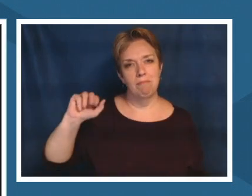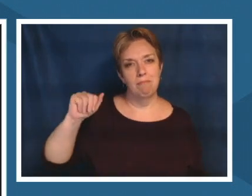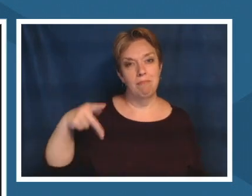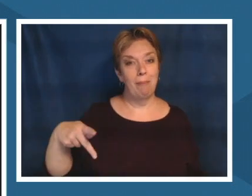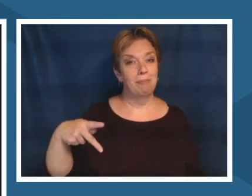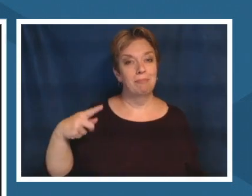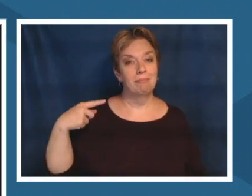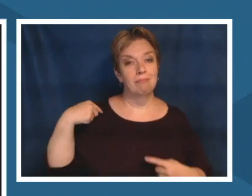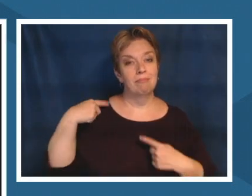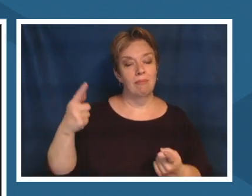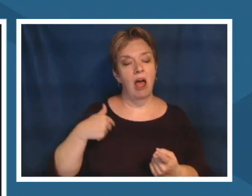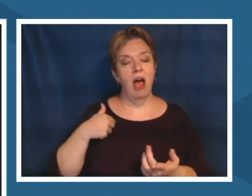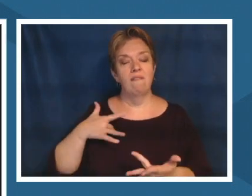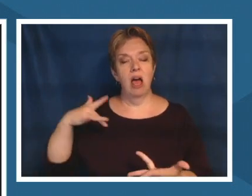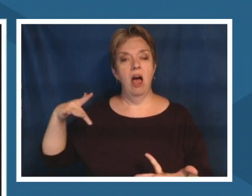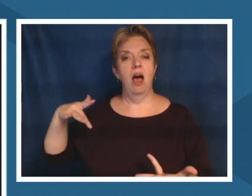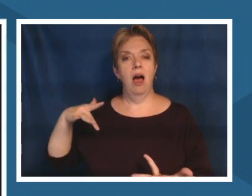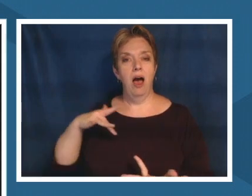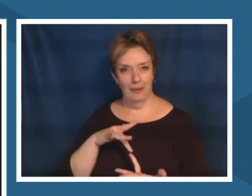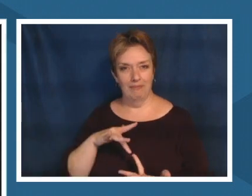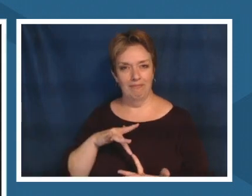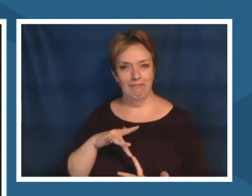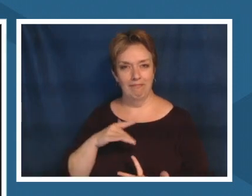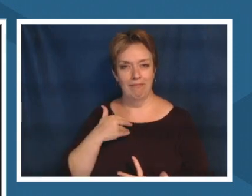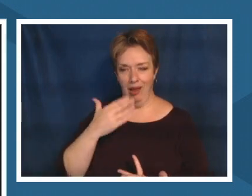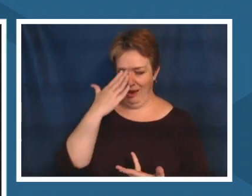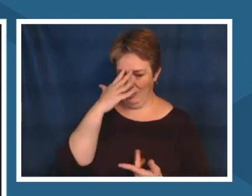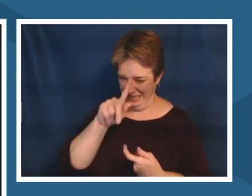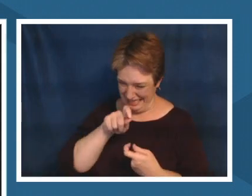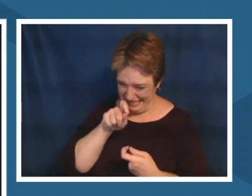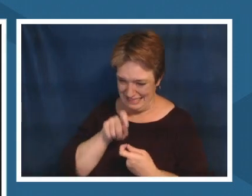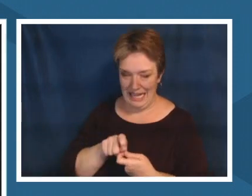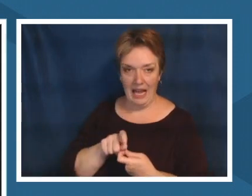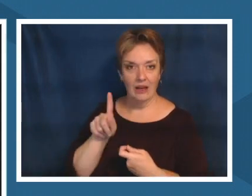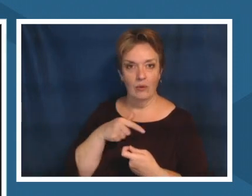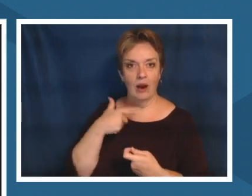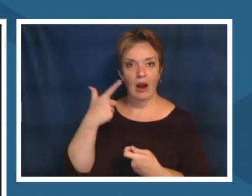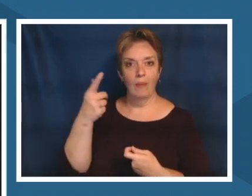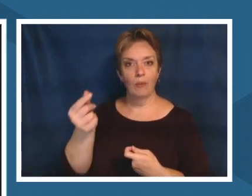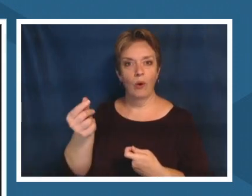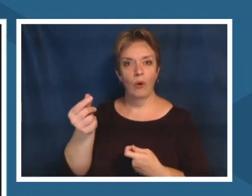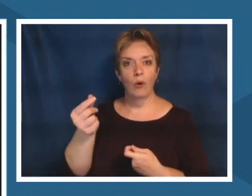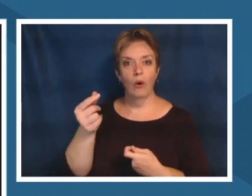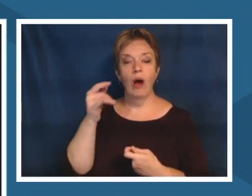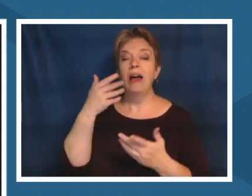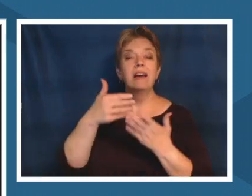because i know exactly where i'm going even if i'm not looking outside of the water